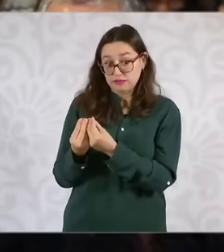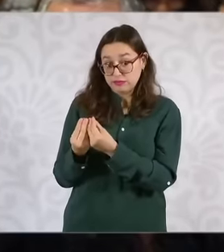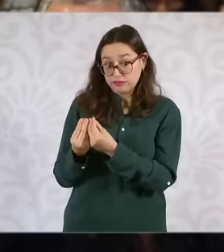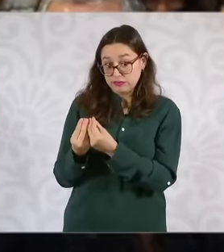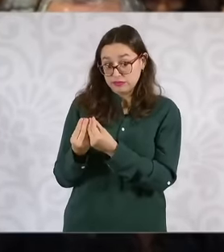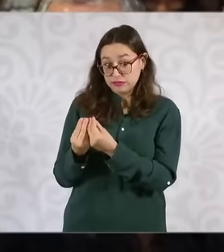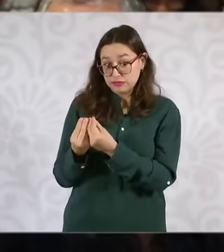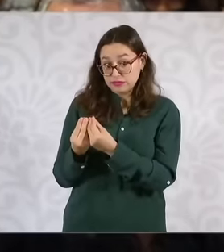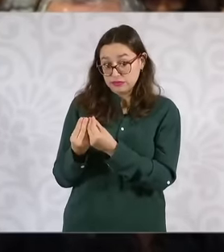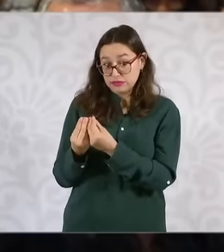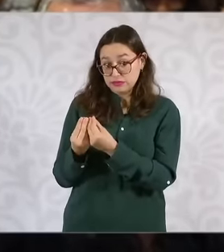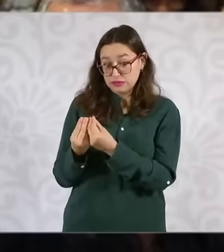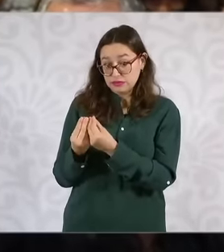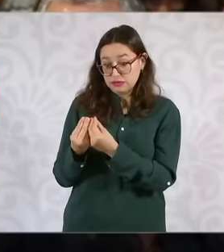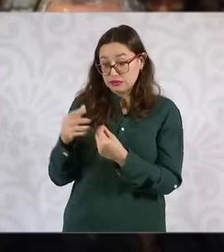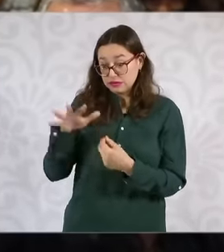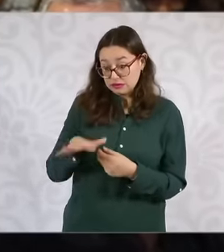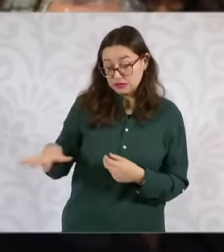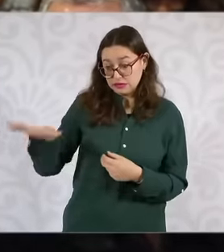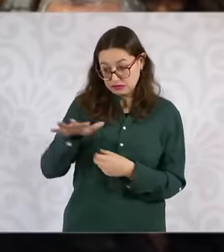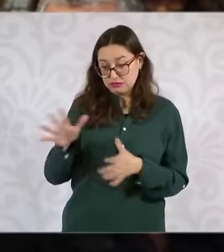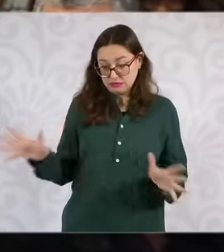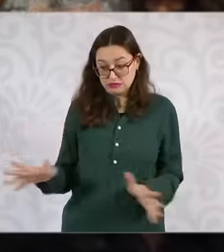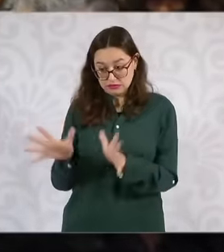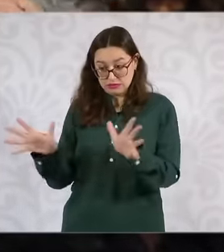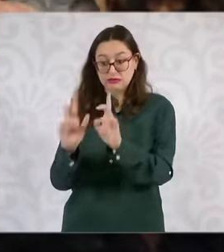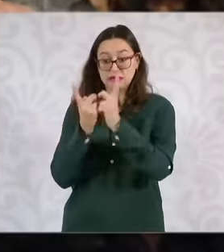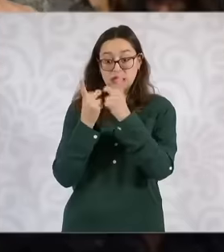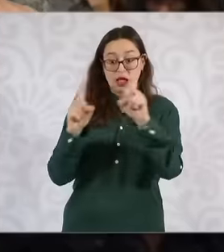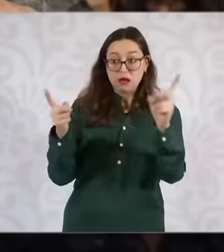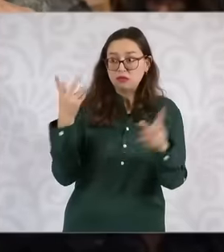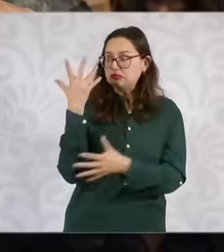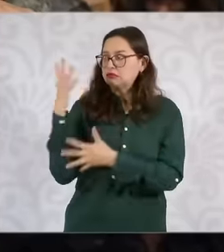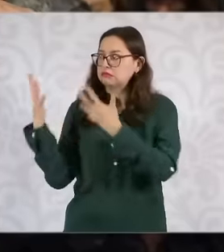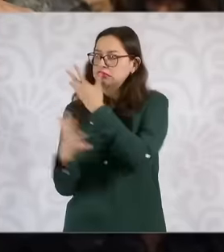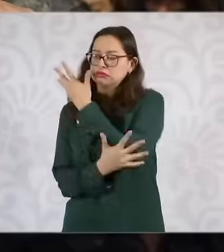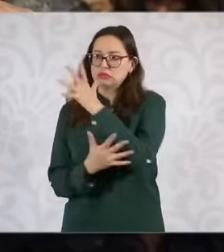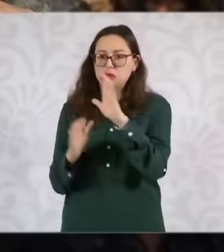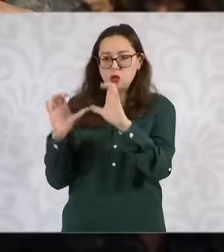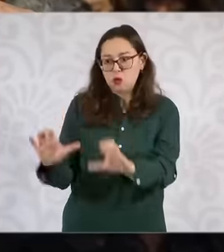need to preserve the ecosystem and local culture of Quintana ROM avoiding the problems